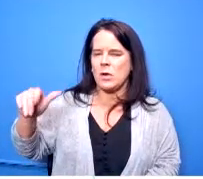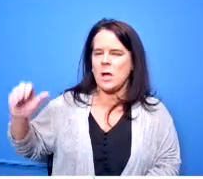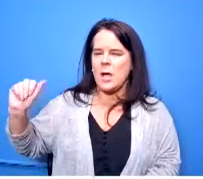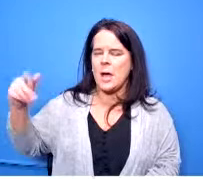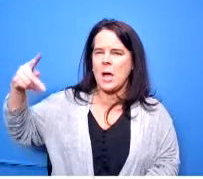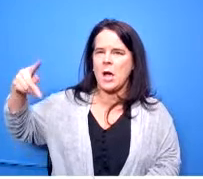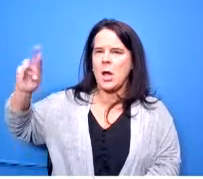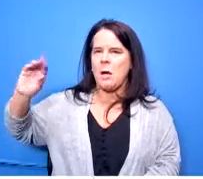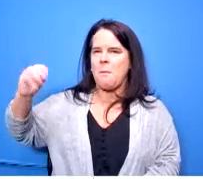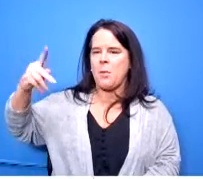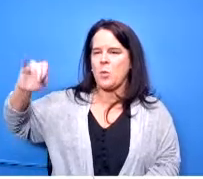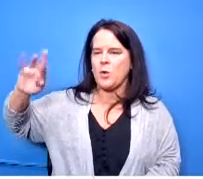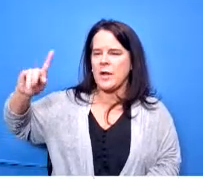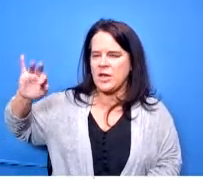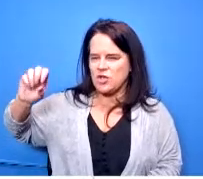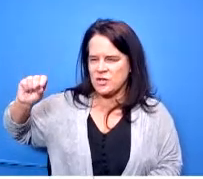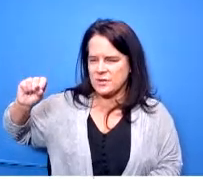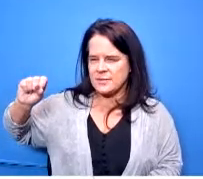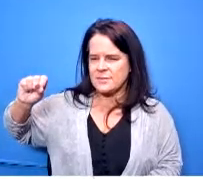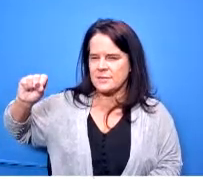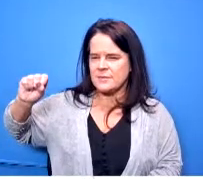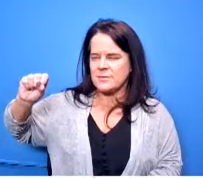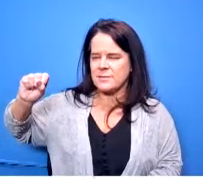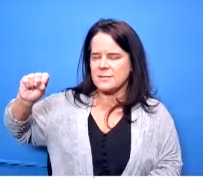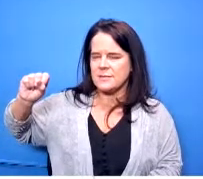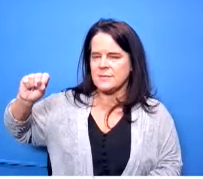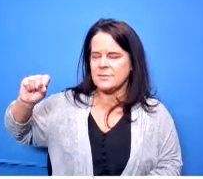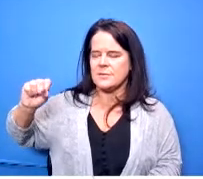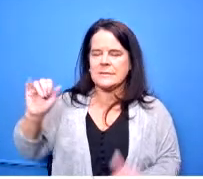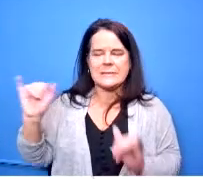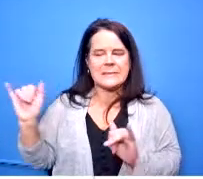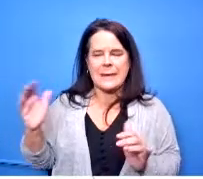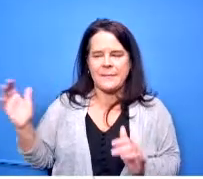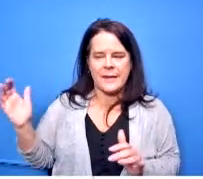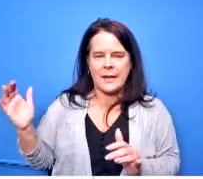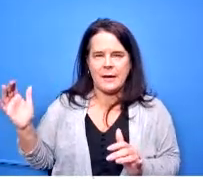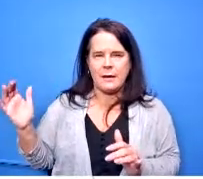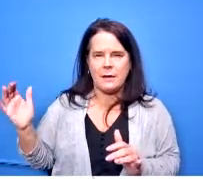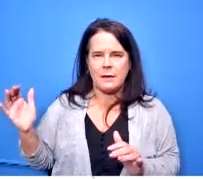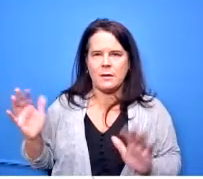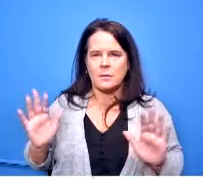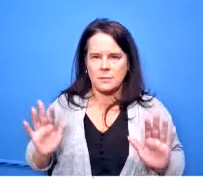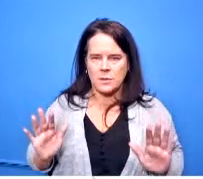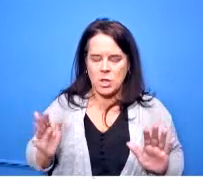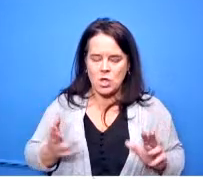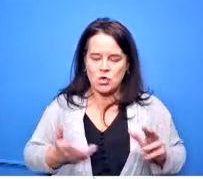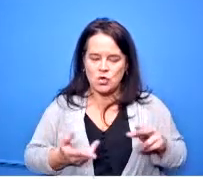the same way what we are doing is removing we're increasing general fund